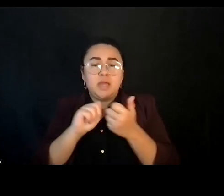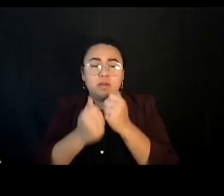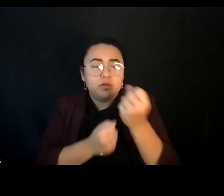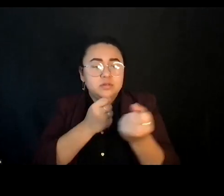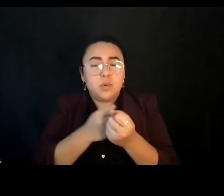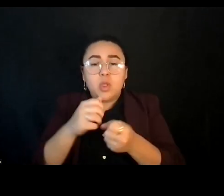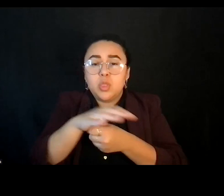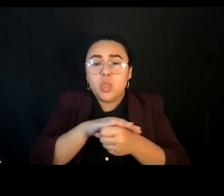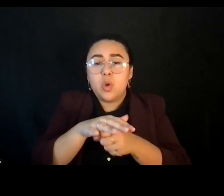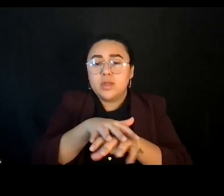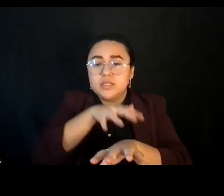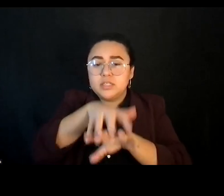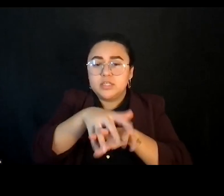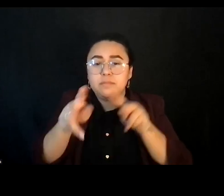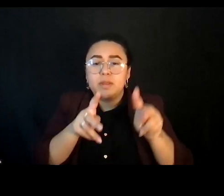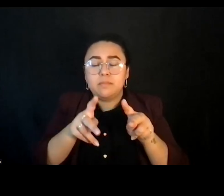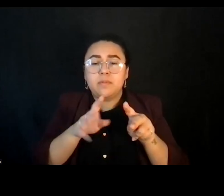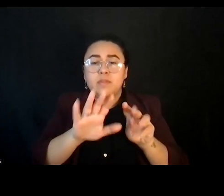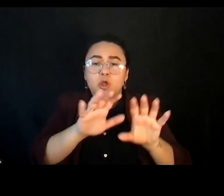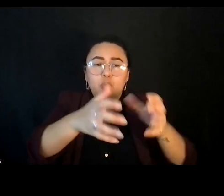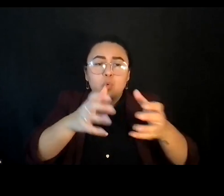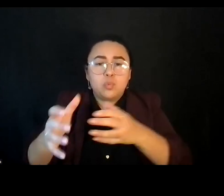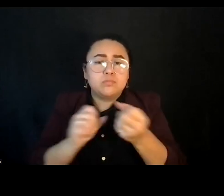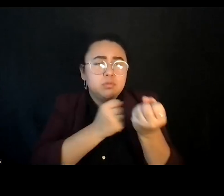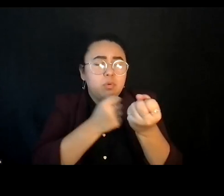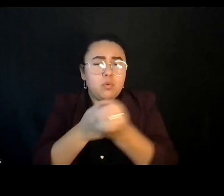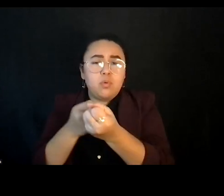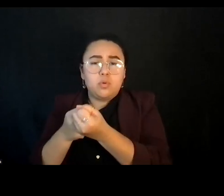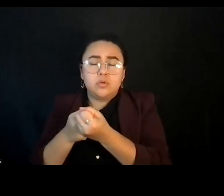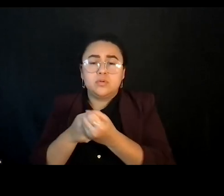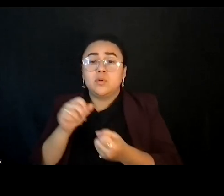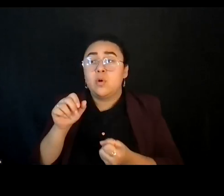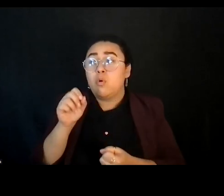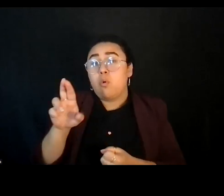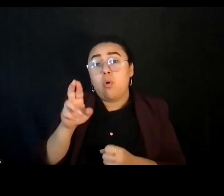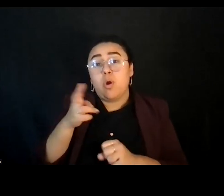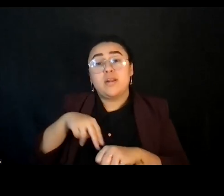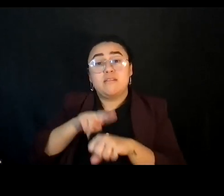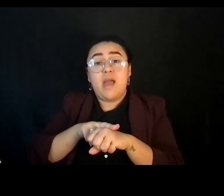and initiatives in your community, and or national campaigns like the Land Back Effort